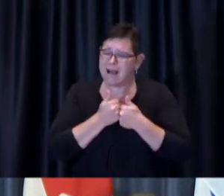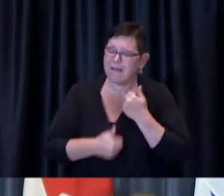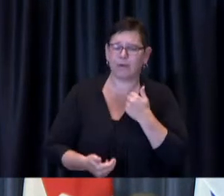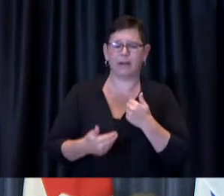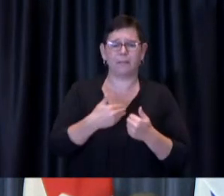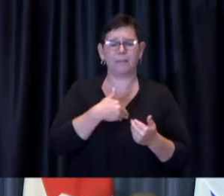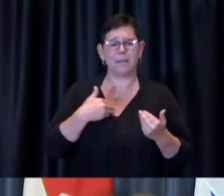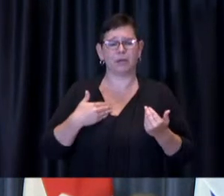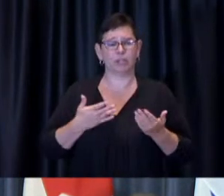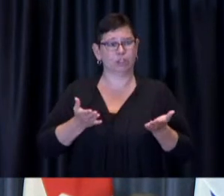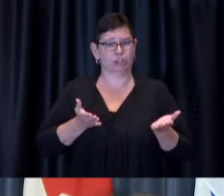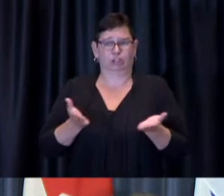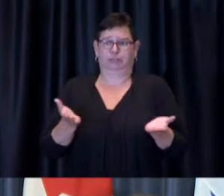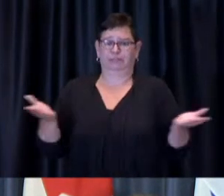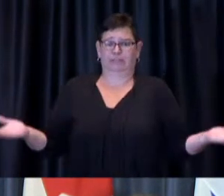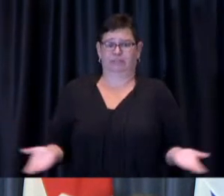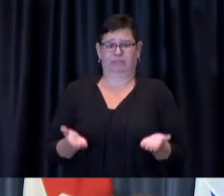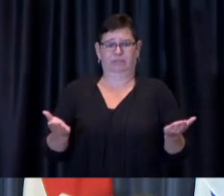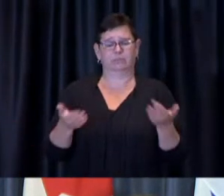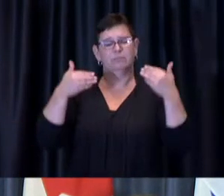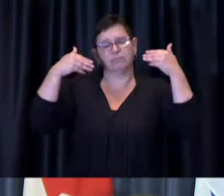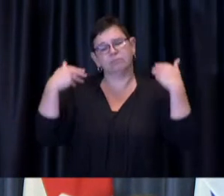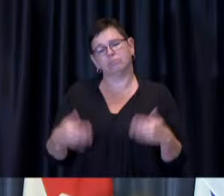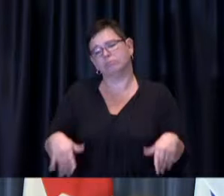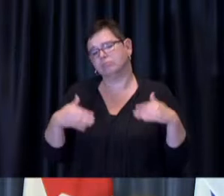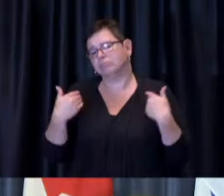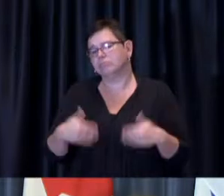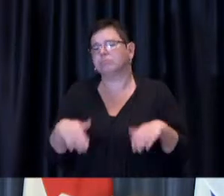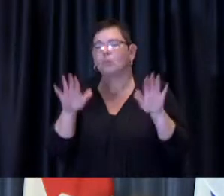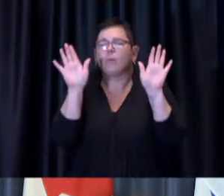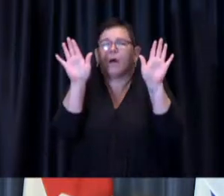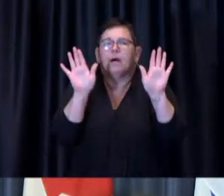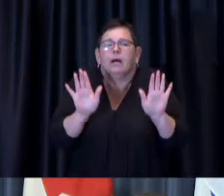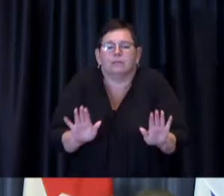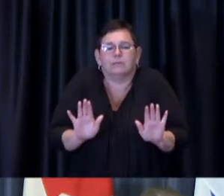It's extraordinary the things that have been done the services that have been maintained the services that have been delivered